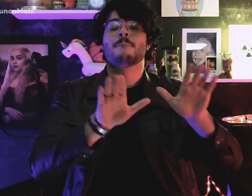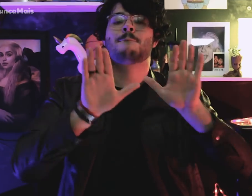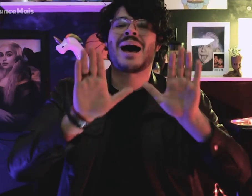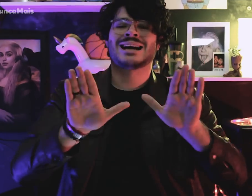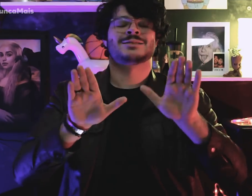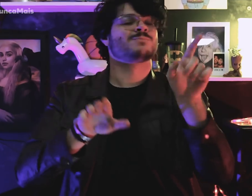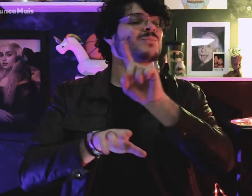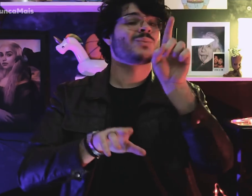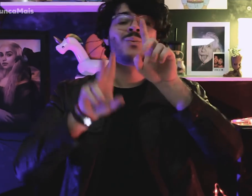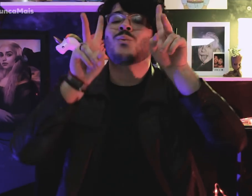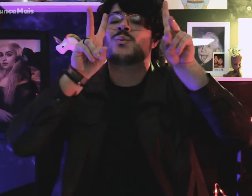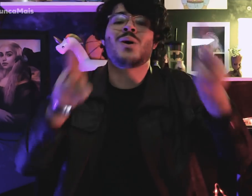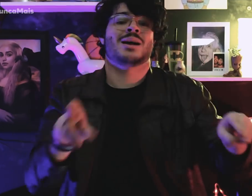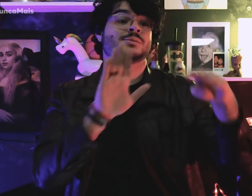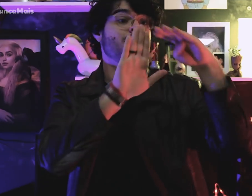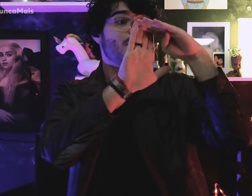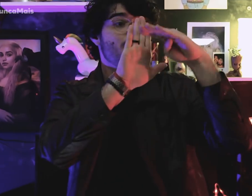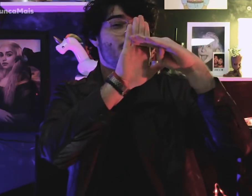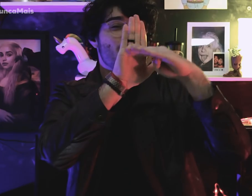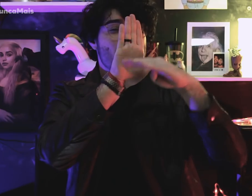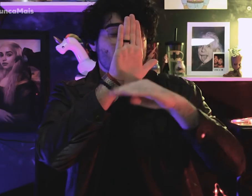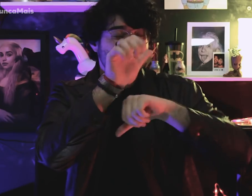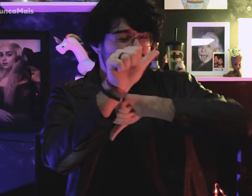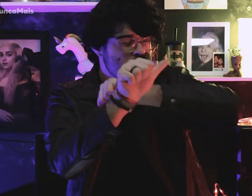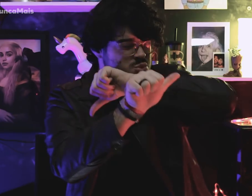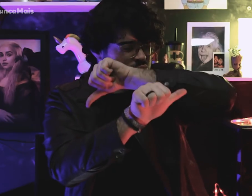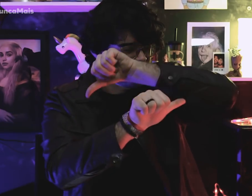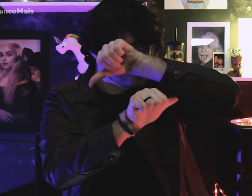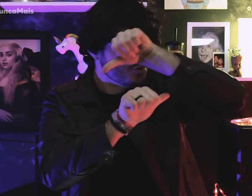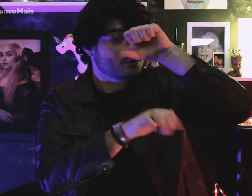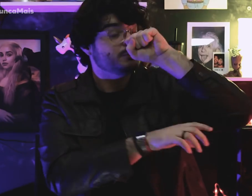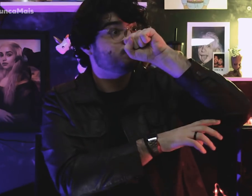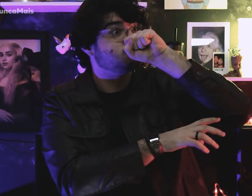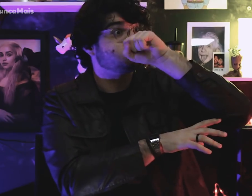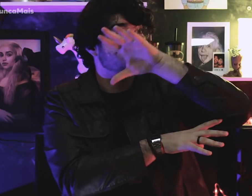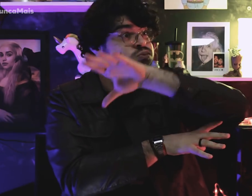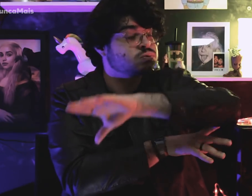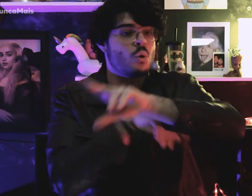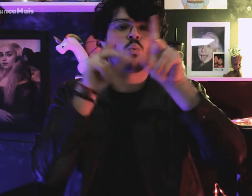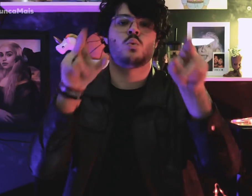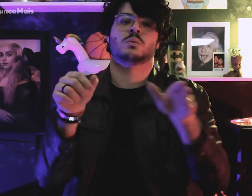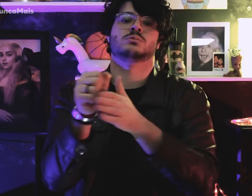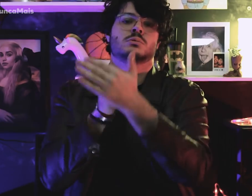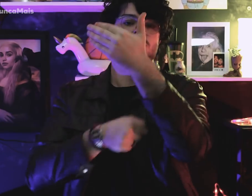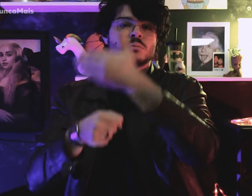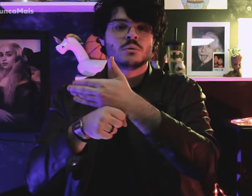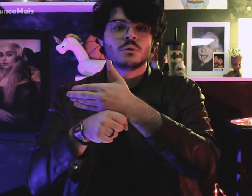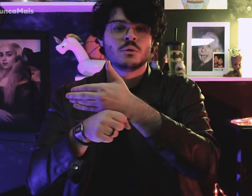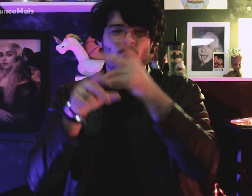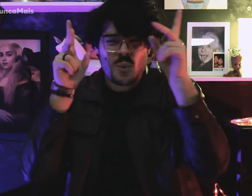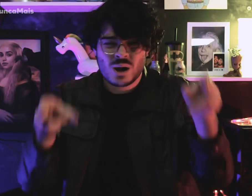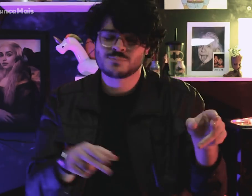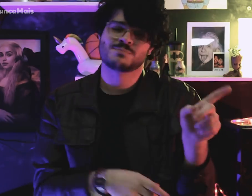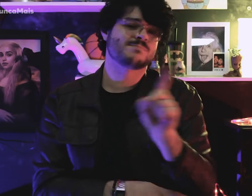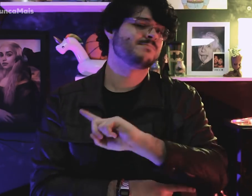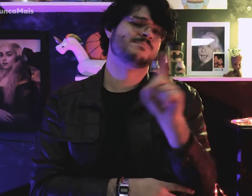but there were no radical reforms, as in fascism.